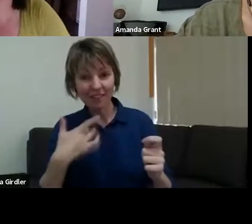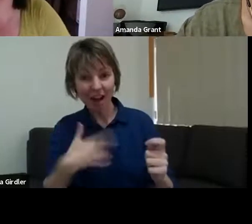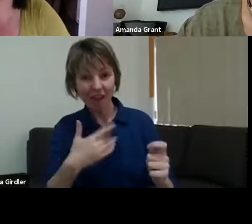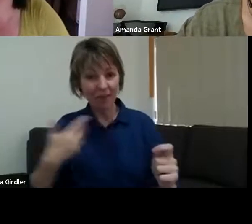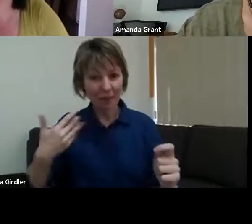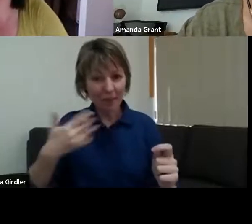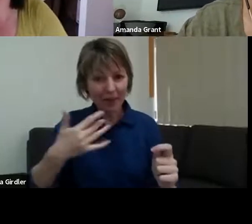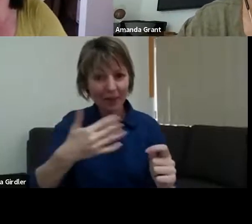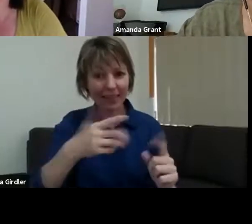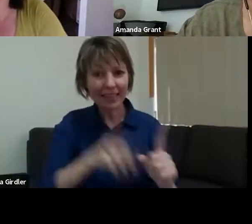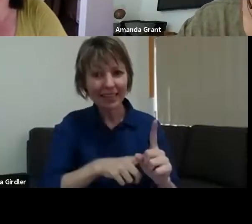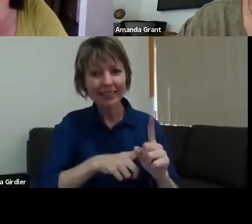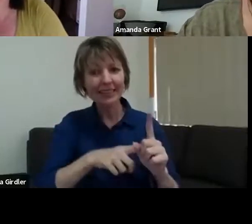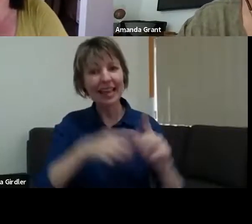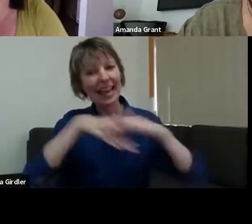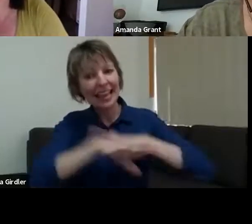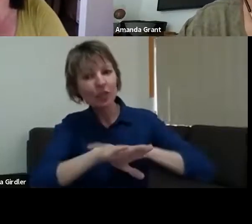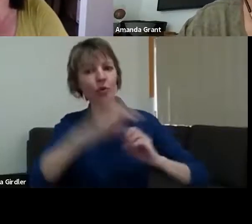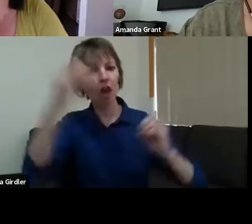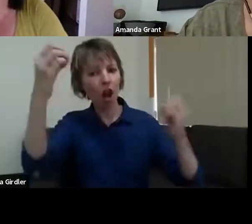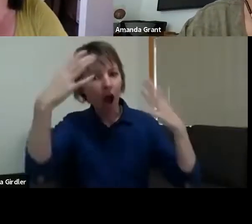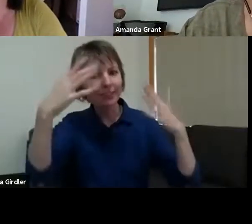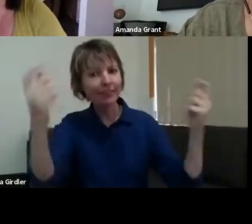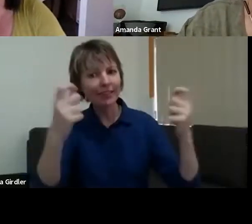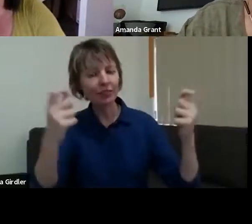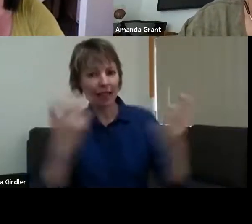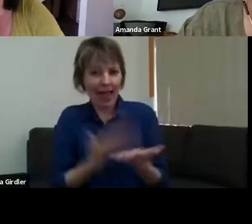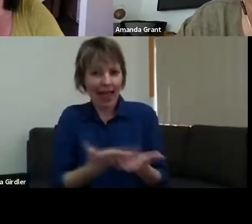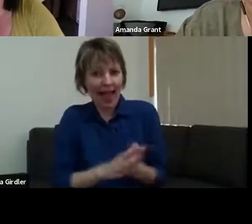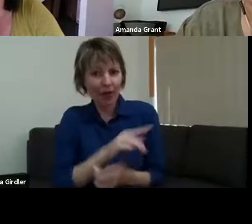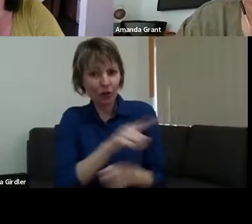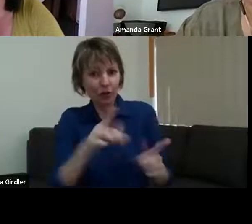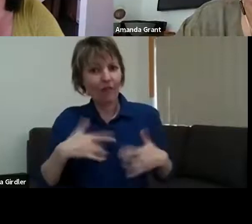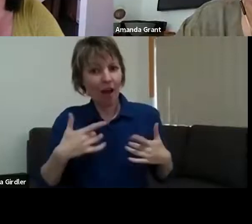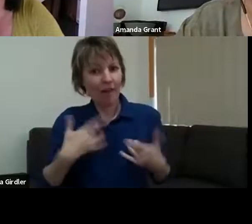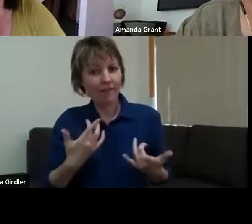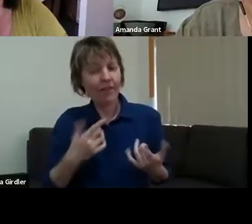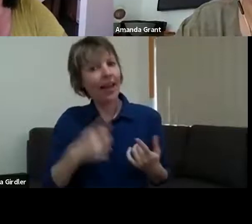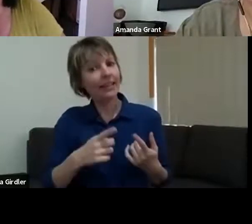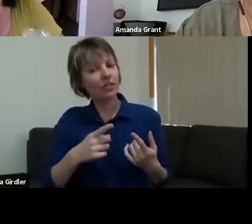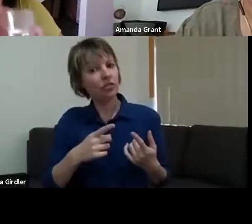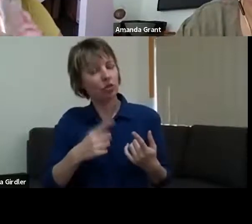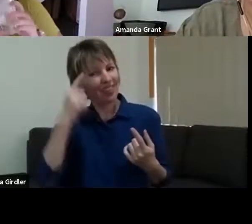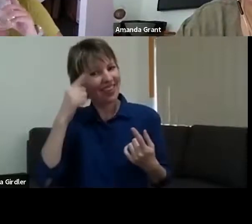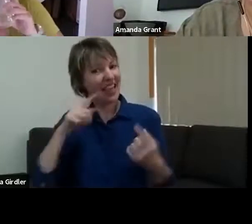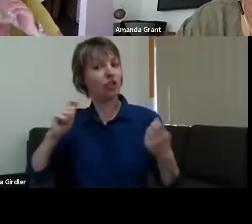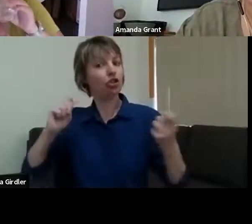Into The Light, and did that change over the years? >> MAHONY MAIA